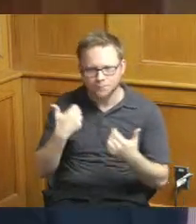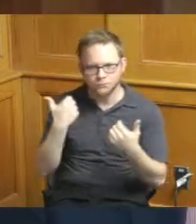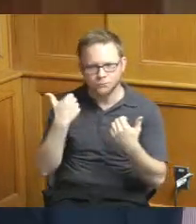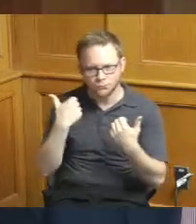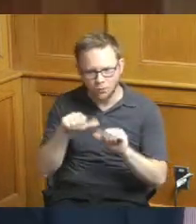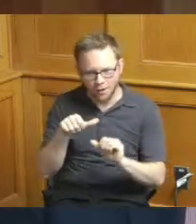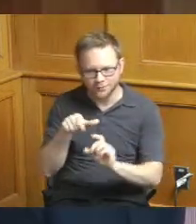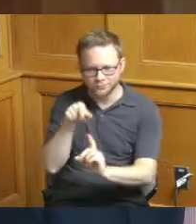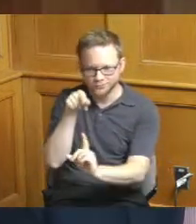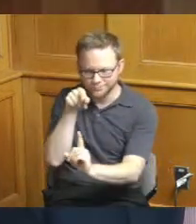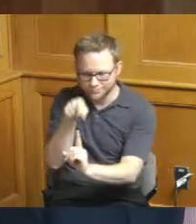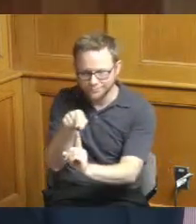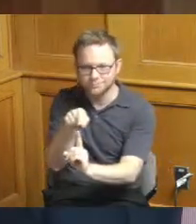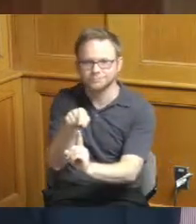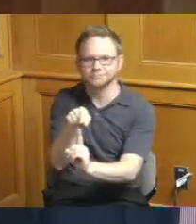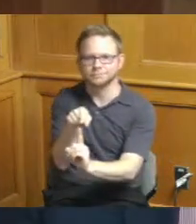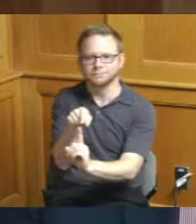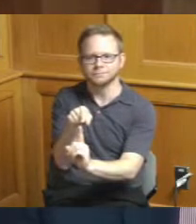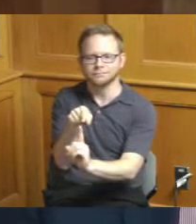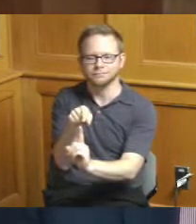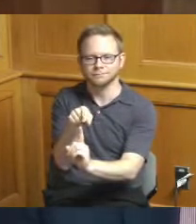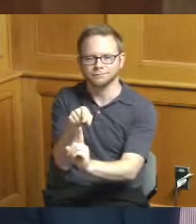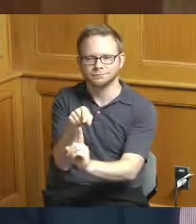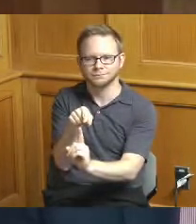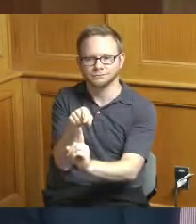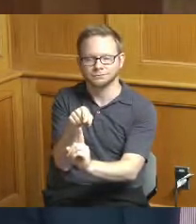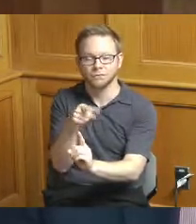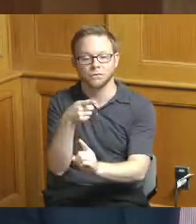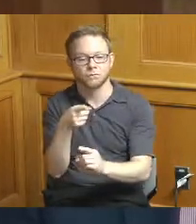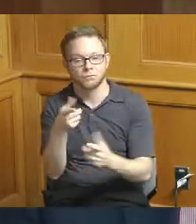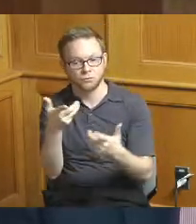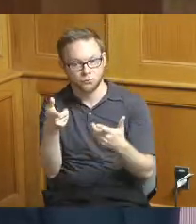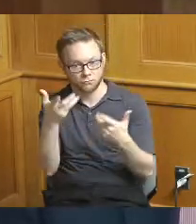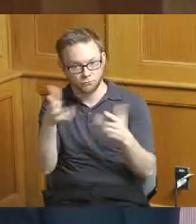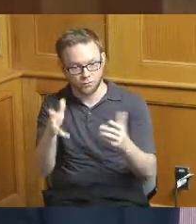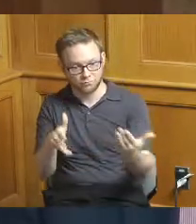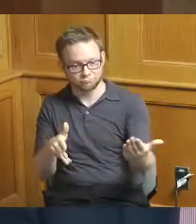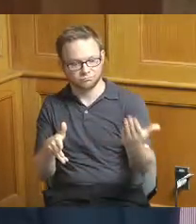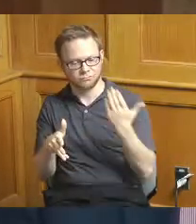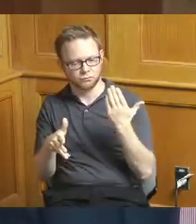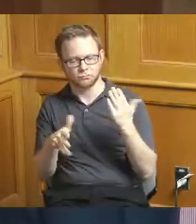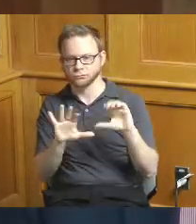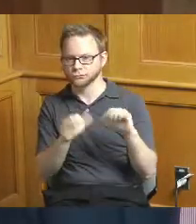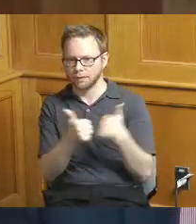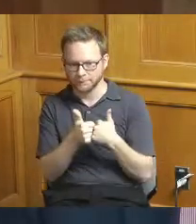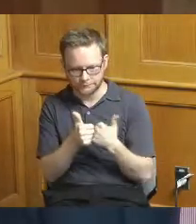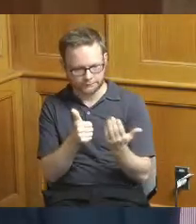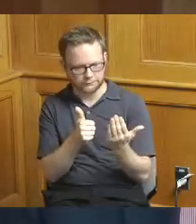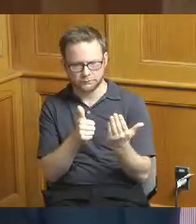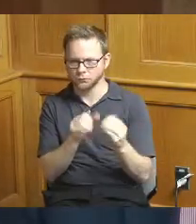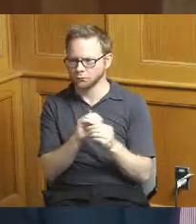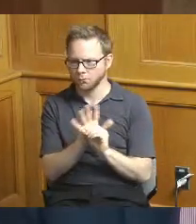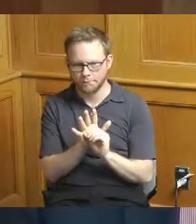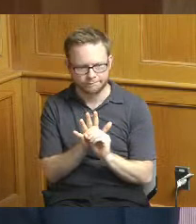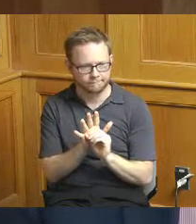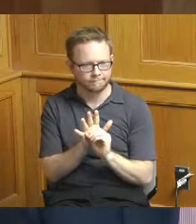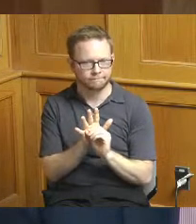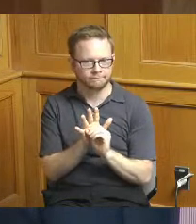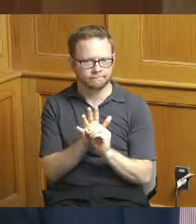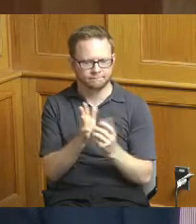is we have been given information about challenges about Covid about you know when we hear this